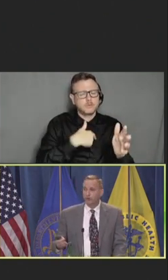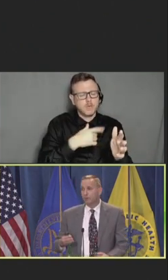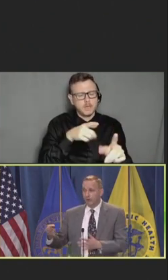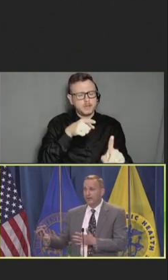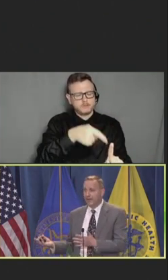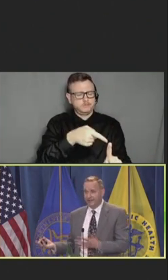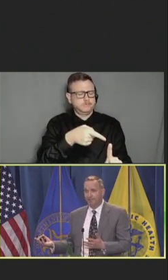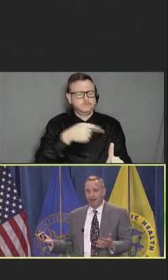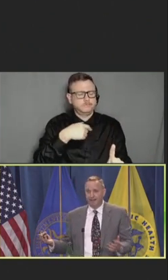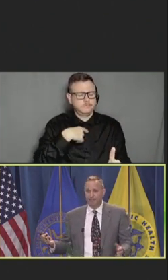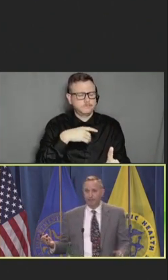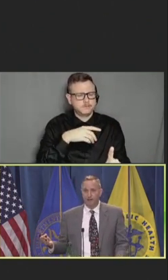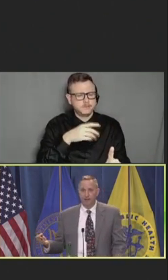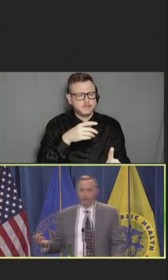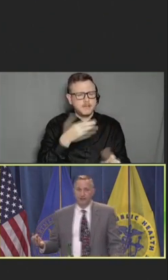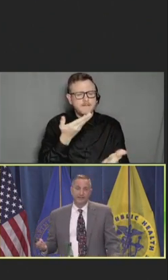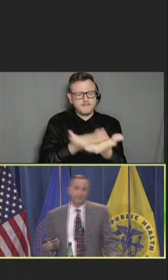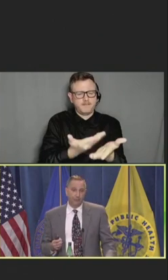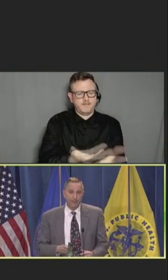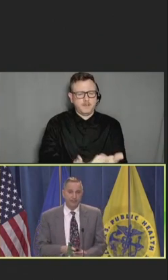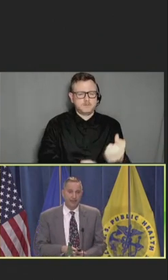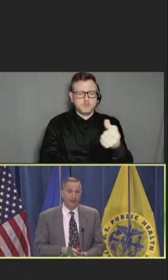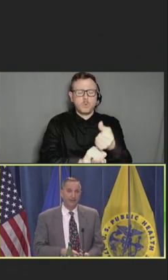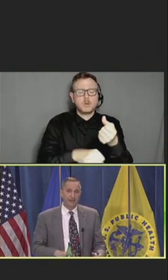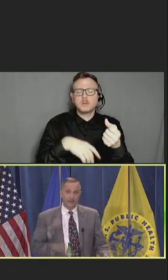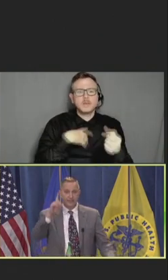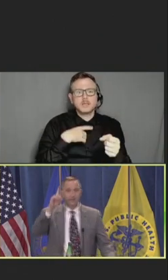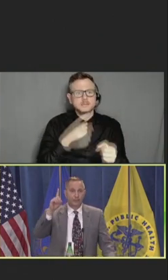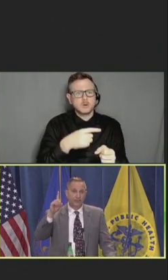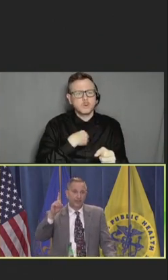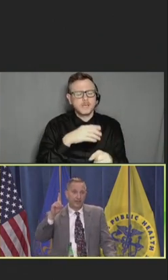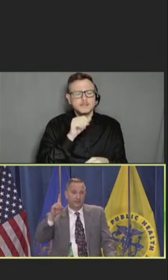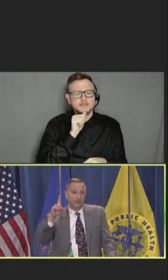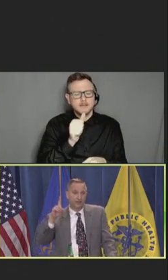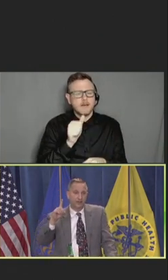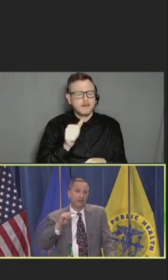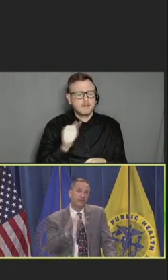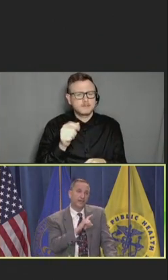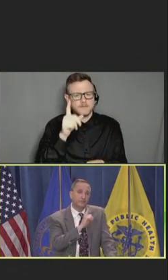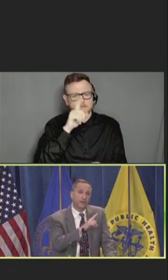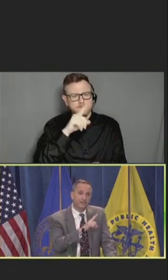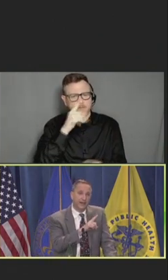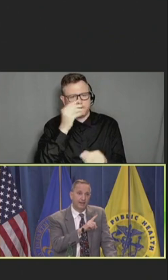No more he has a bad temper. Except we said it only takes one touch. It only takes one time.